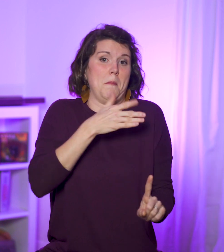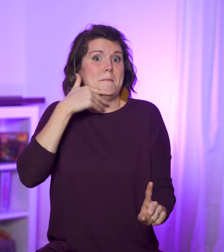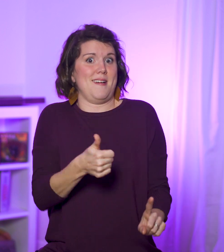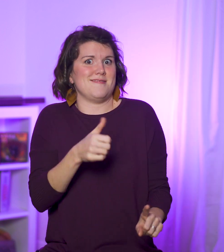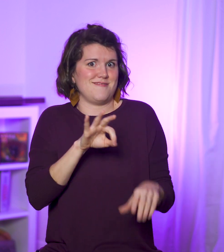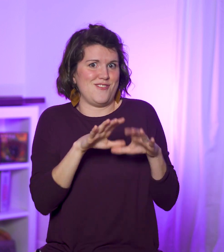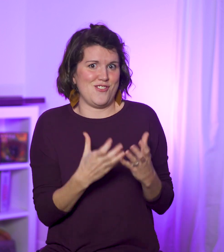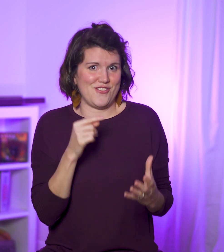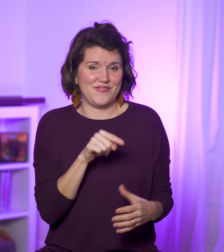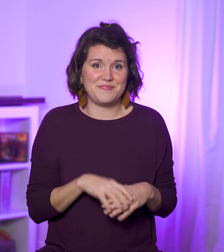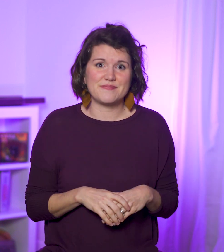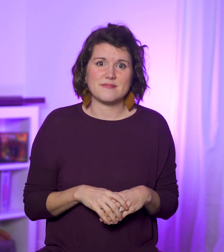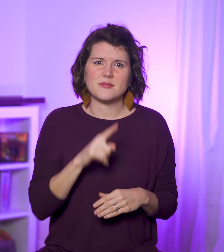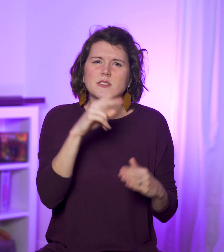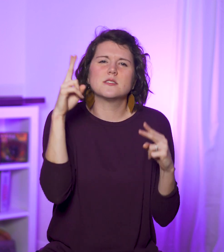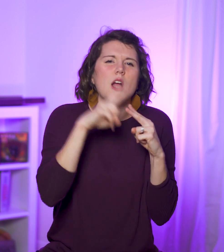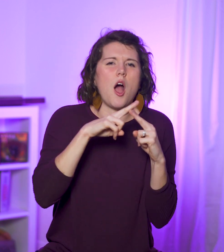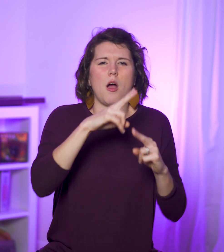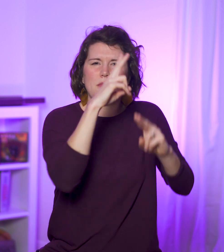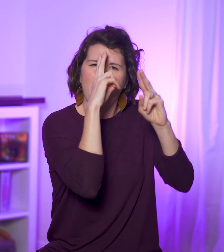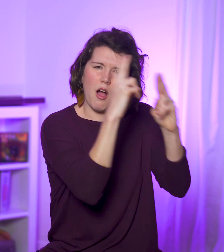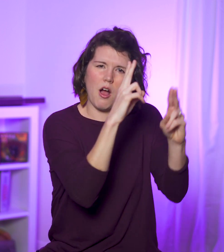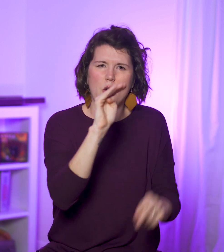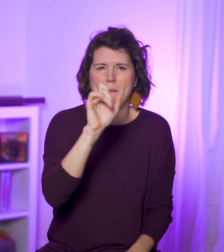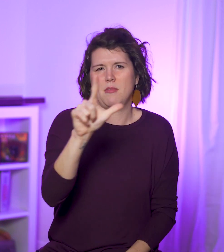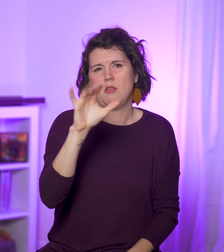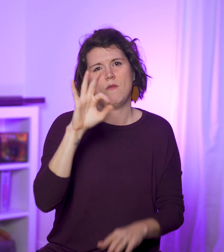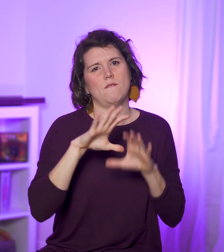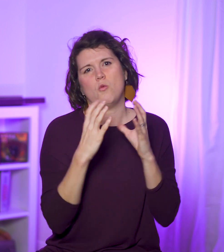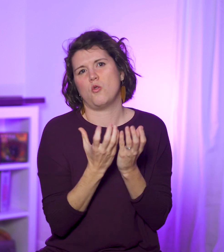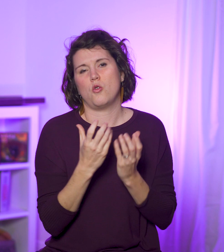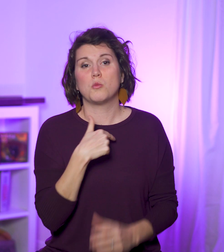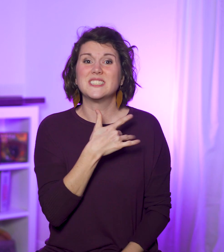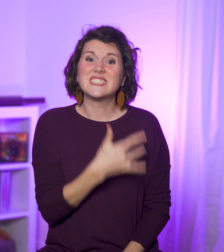but it’s the best feast we'll eat on this side of eternity. It's the most privileged meal in the universe.